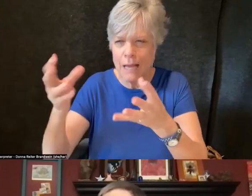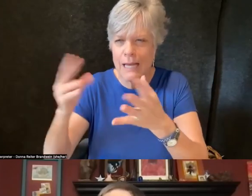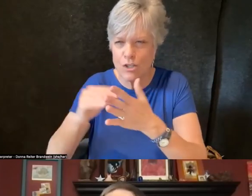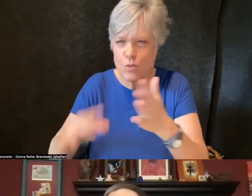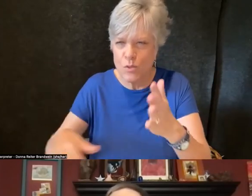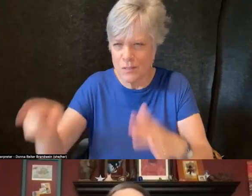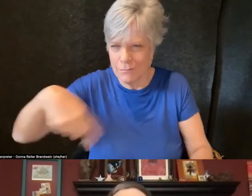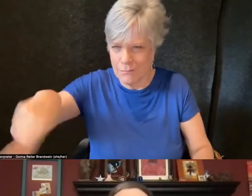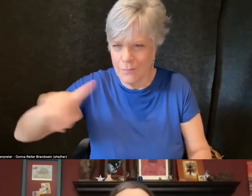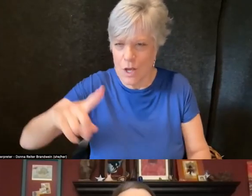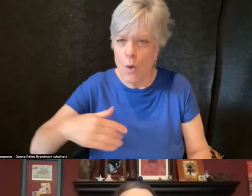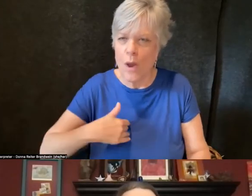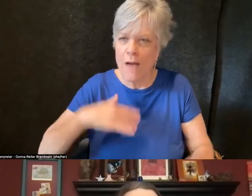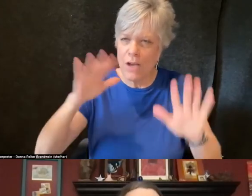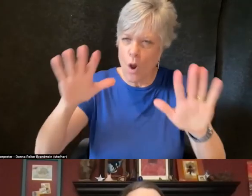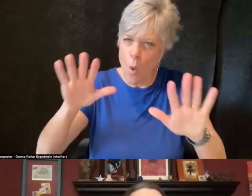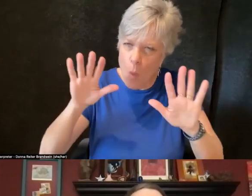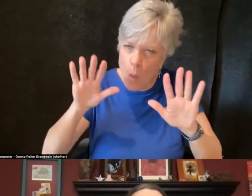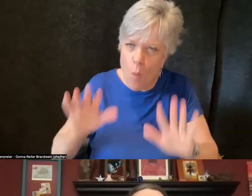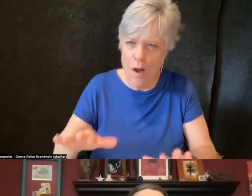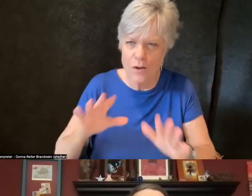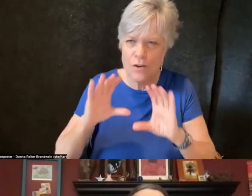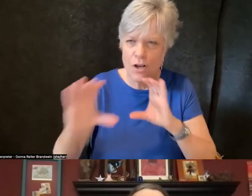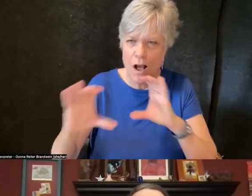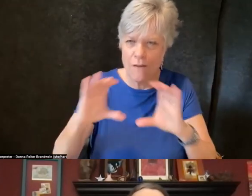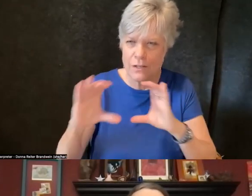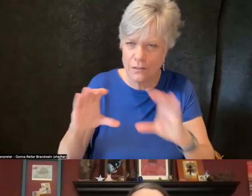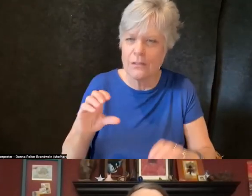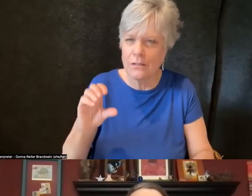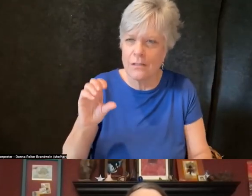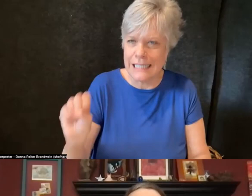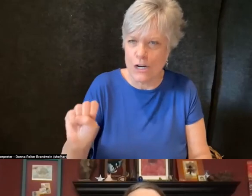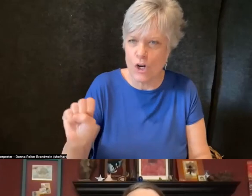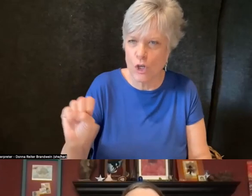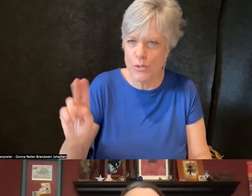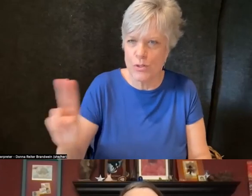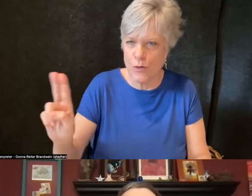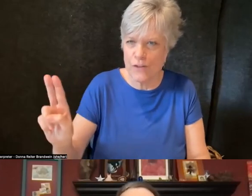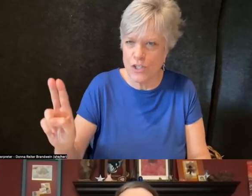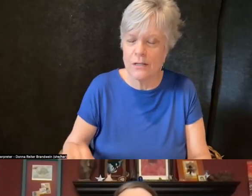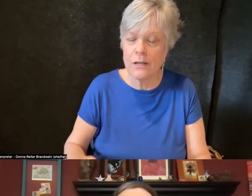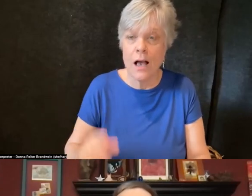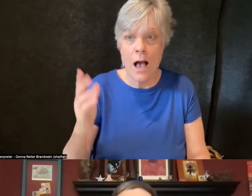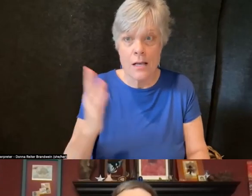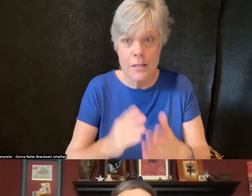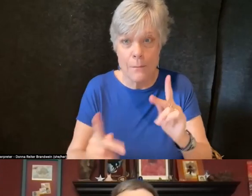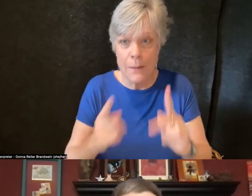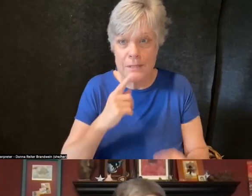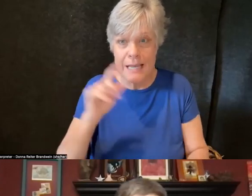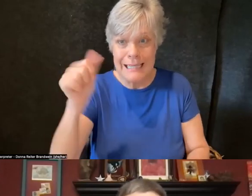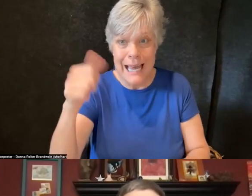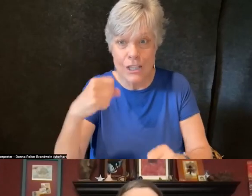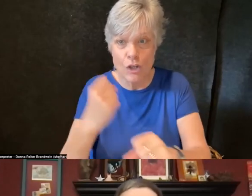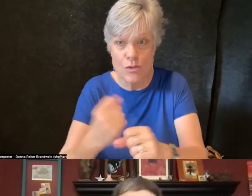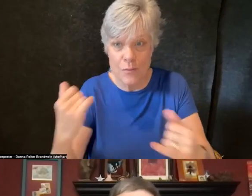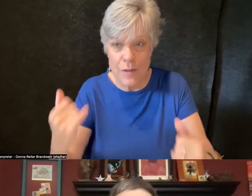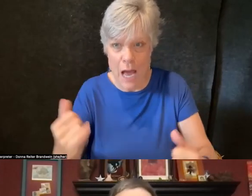at the DCC at SU and several people commented that in 10 years from now, which is now.